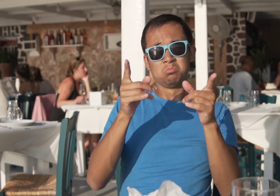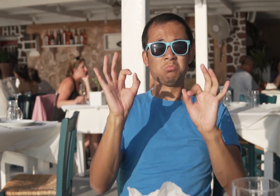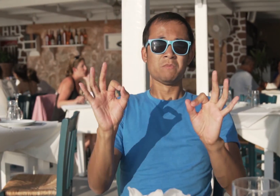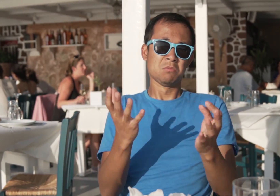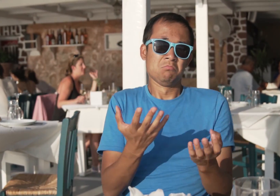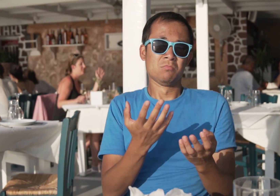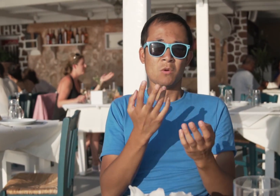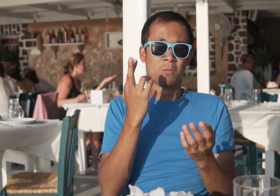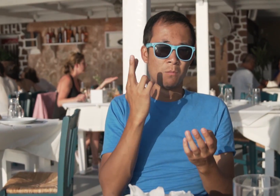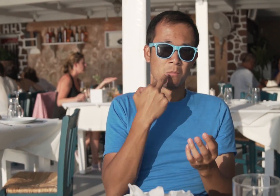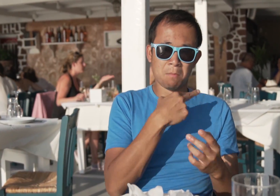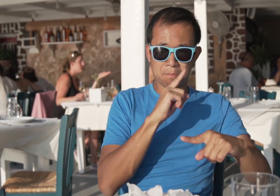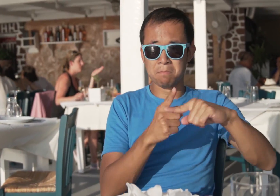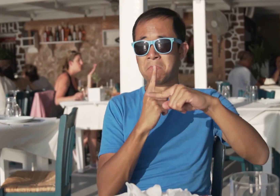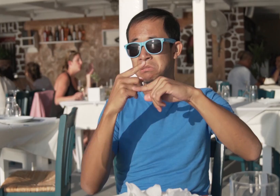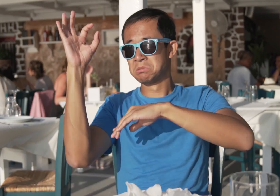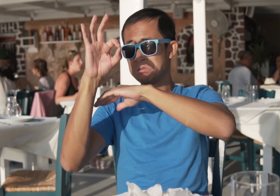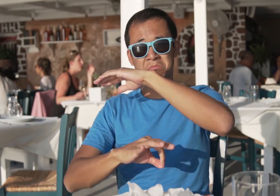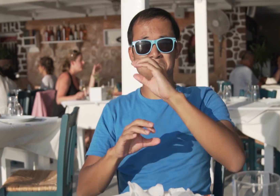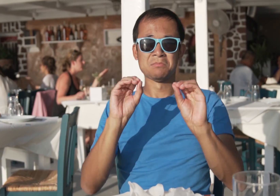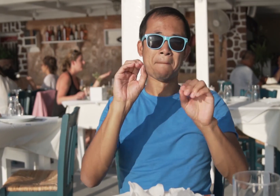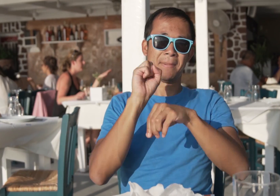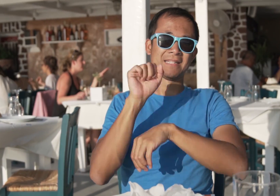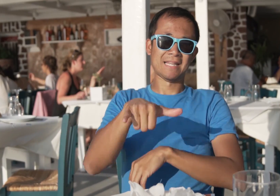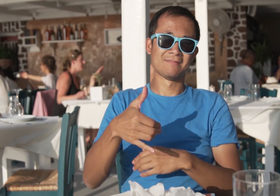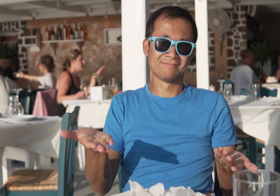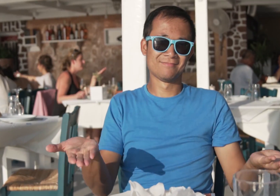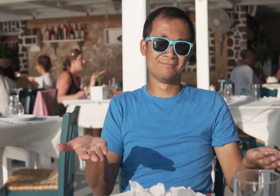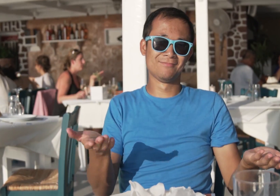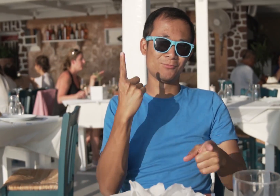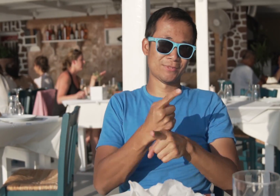It's perfect for eating dinner and sunset. Nothing beats that, right?